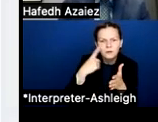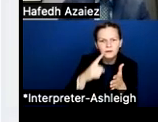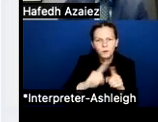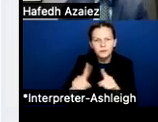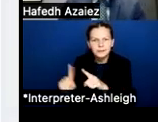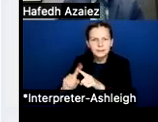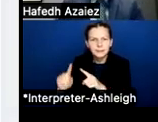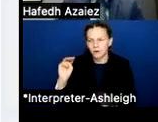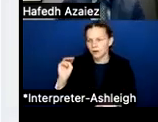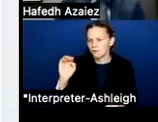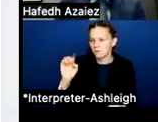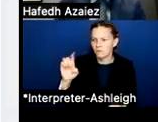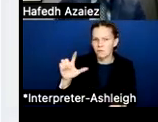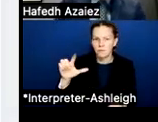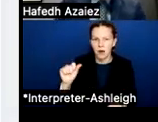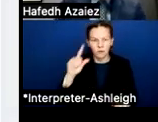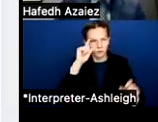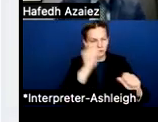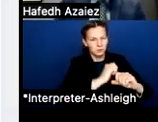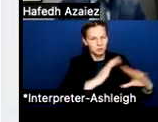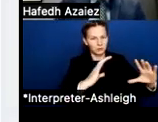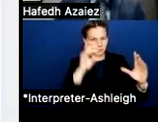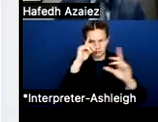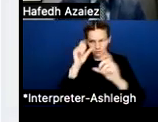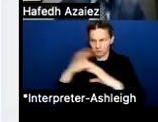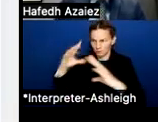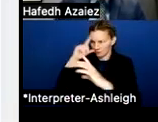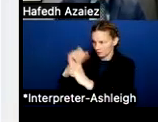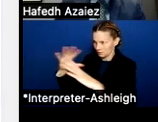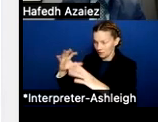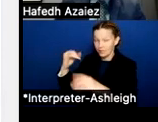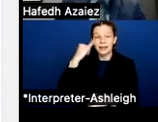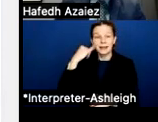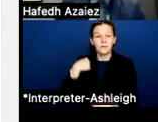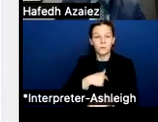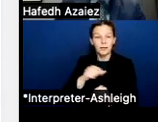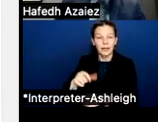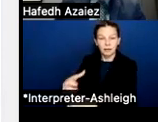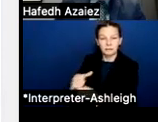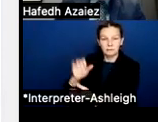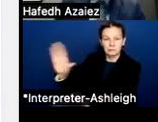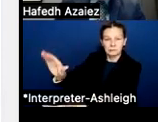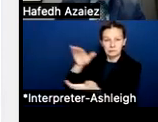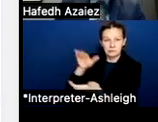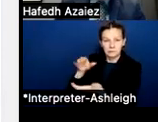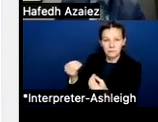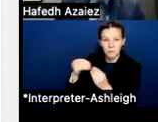I mean, if we were able to secure more funding, this number would look a little higher, I would assume. But Dennis mentioned earlier 2%,